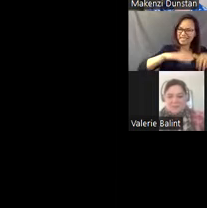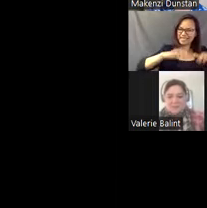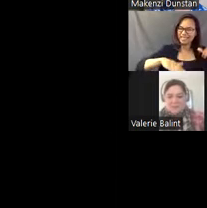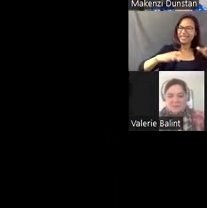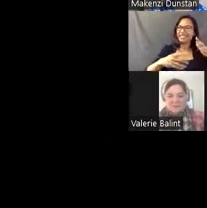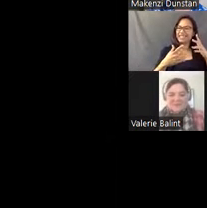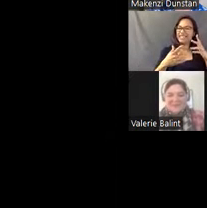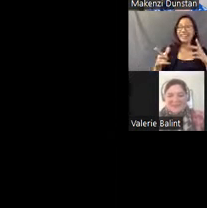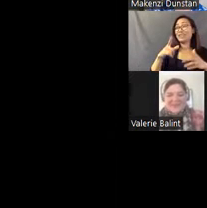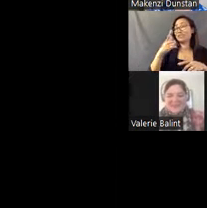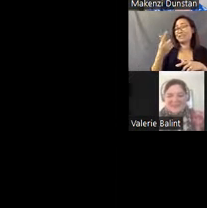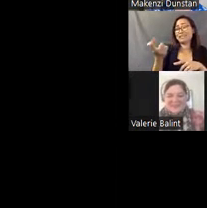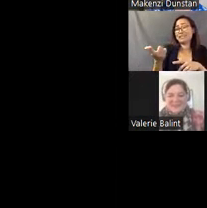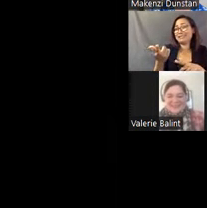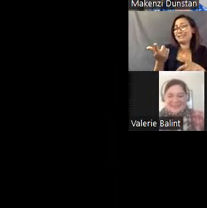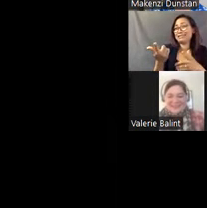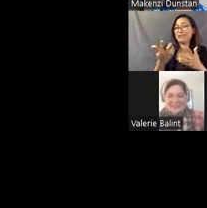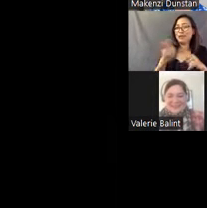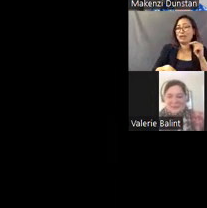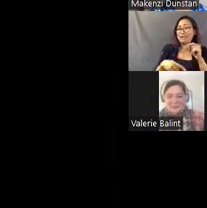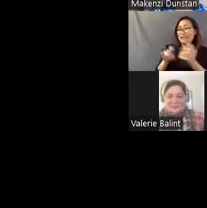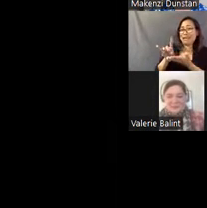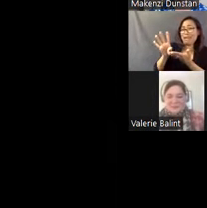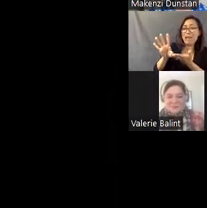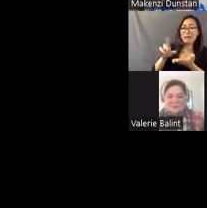He just stayed out there, so we hired him as the caretaker.